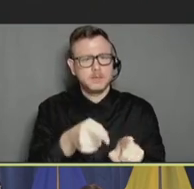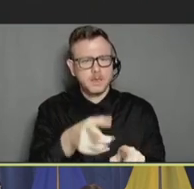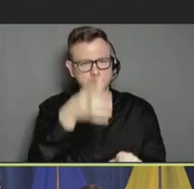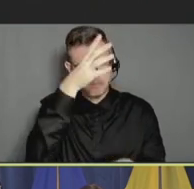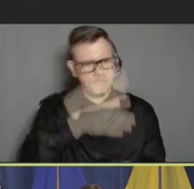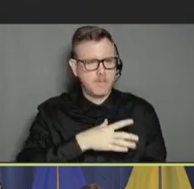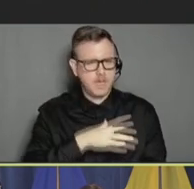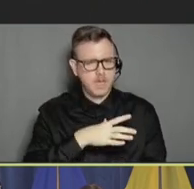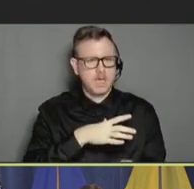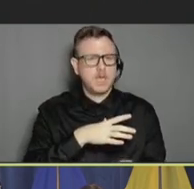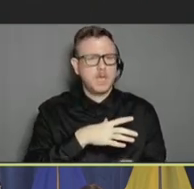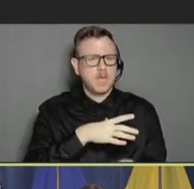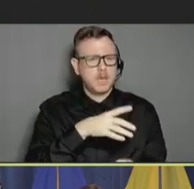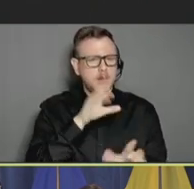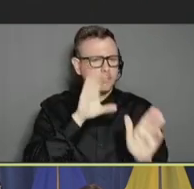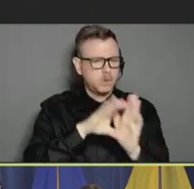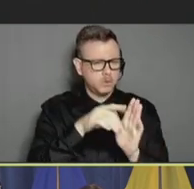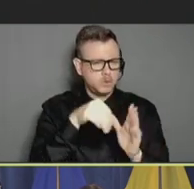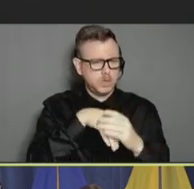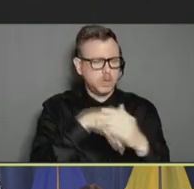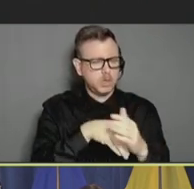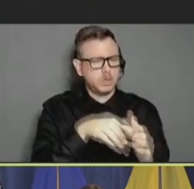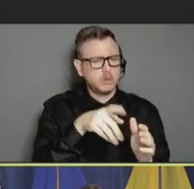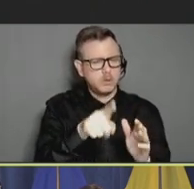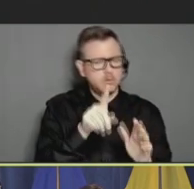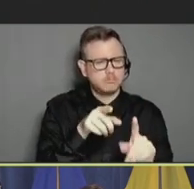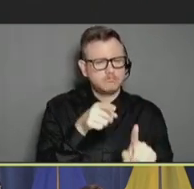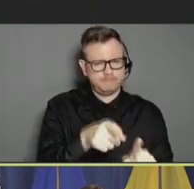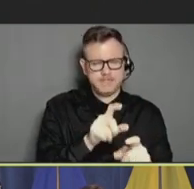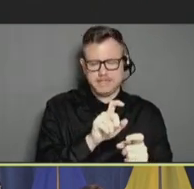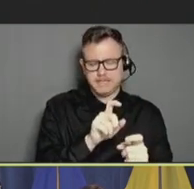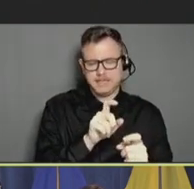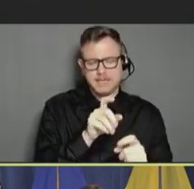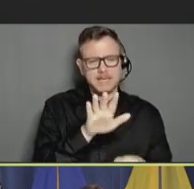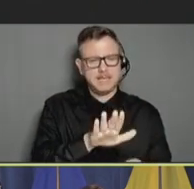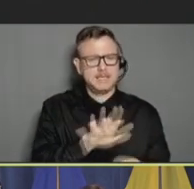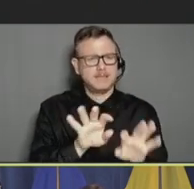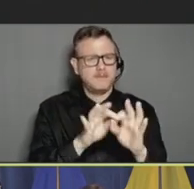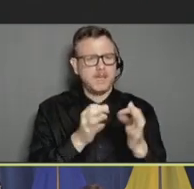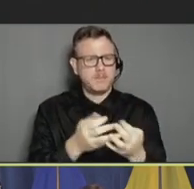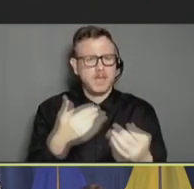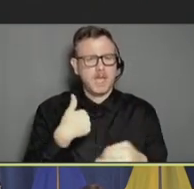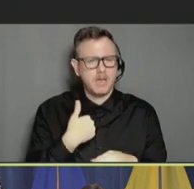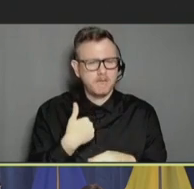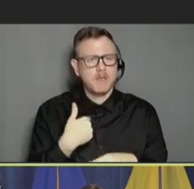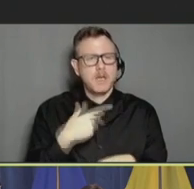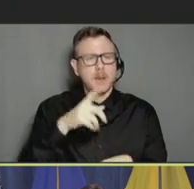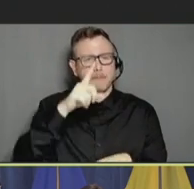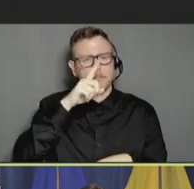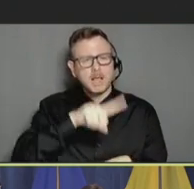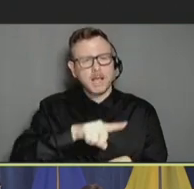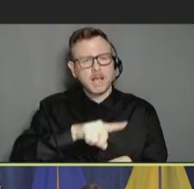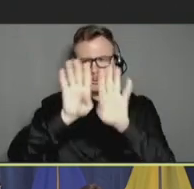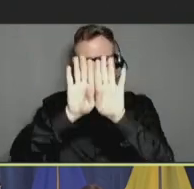me this picture. And he -- his family hung a plastic shower curtain outside in a screened